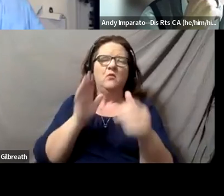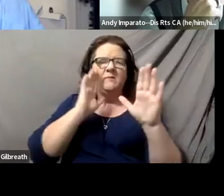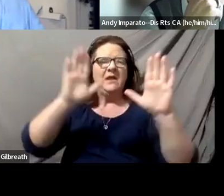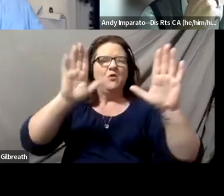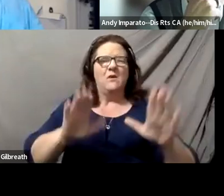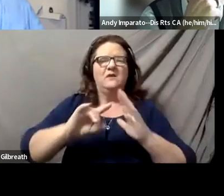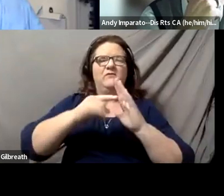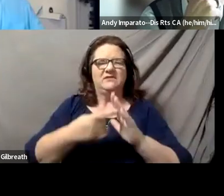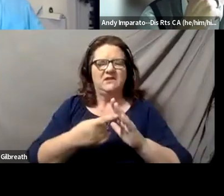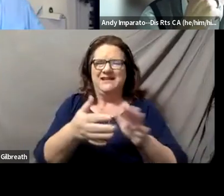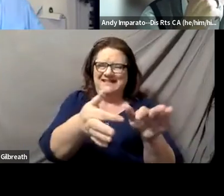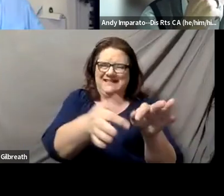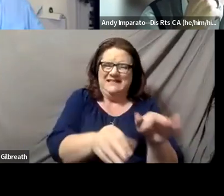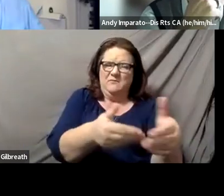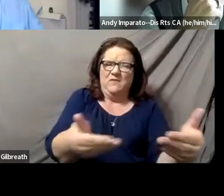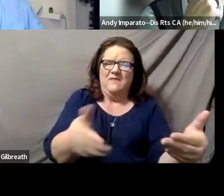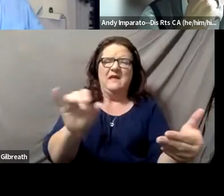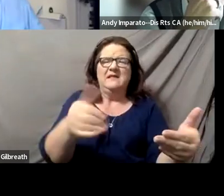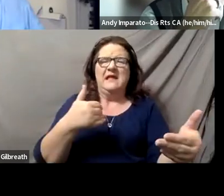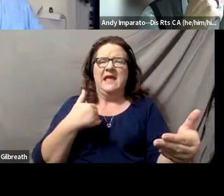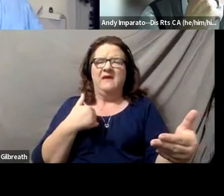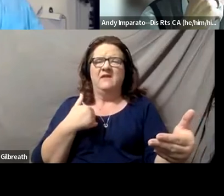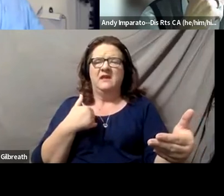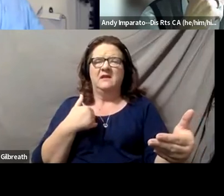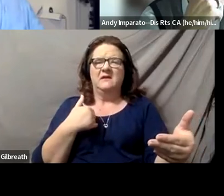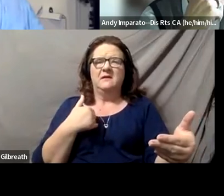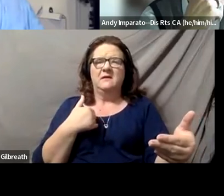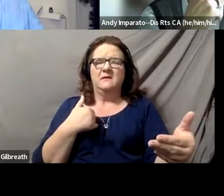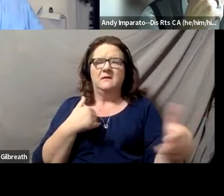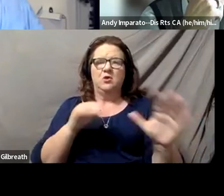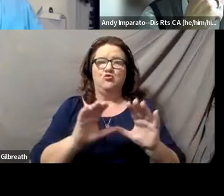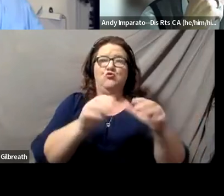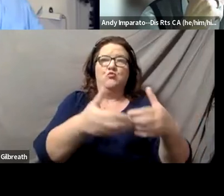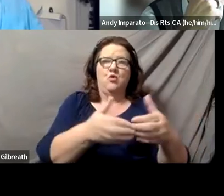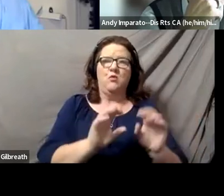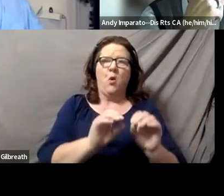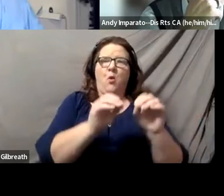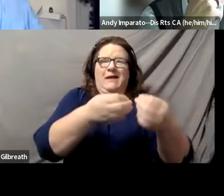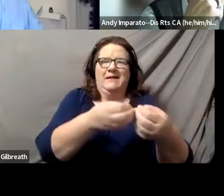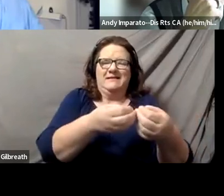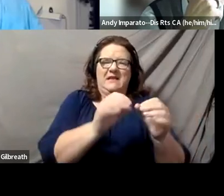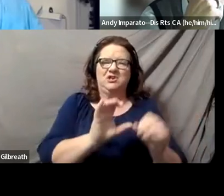You know things as simple as having, you know, groups, organizations, clubs,